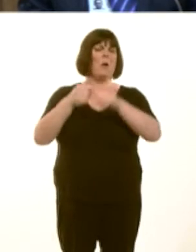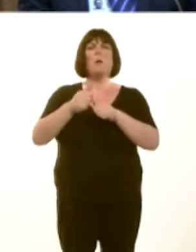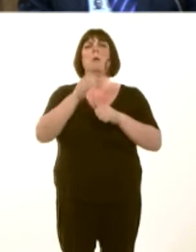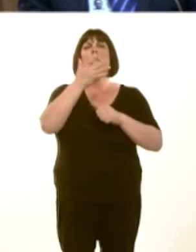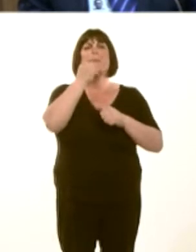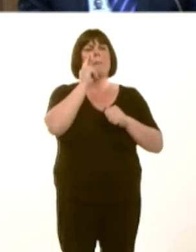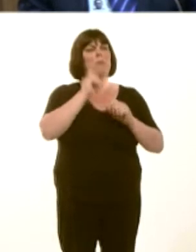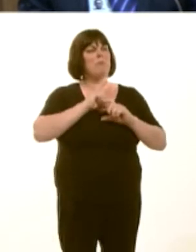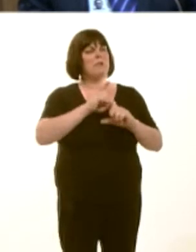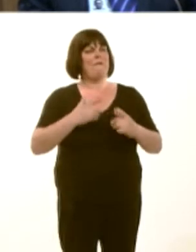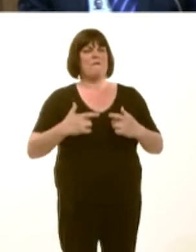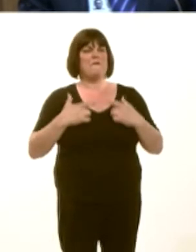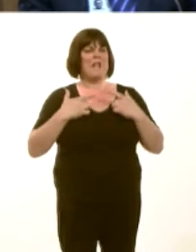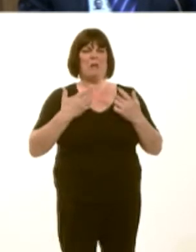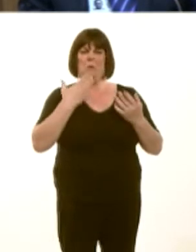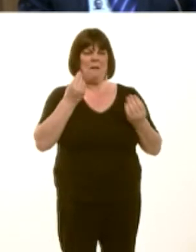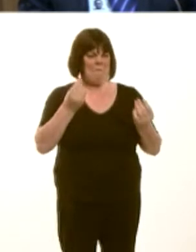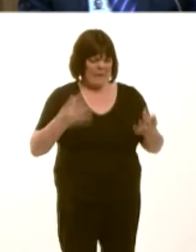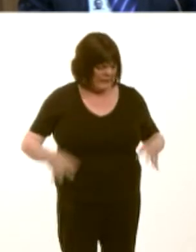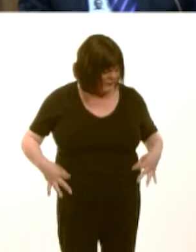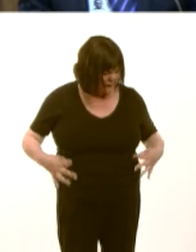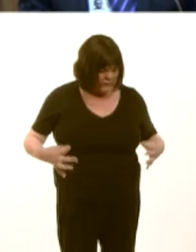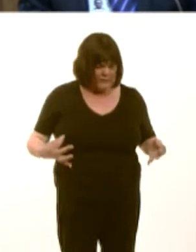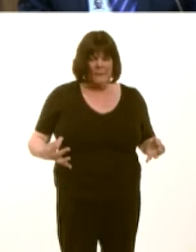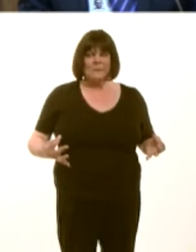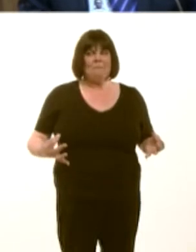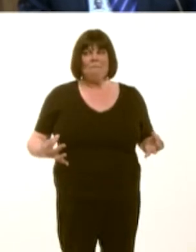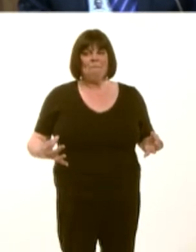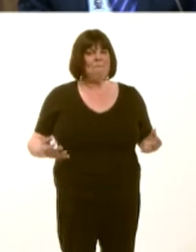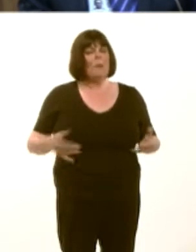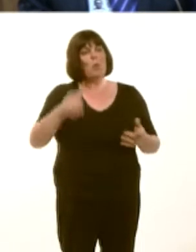Rym niín gwybod bod bwlch nawr sydd yn fwy ynglyn ‚ír ëdeficití nag yr oedd yn 2010.